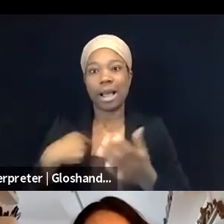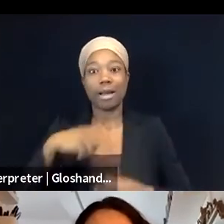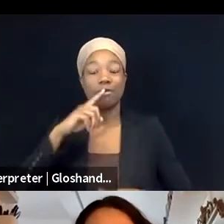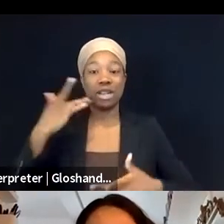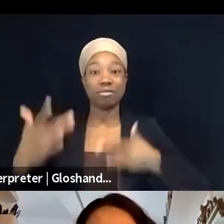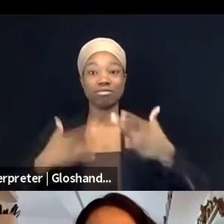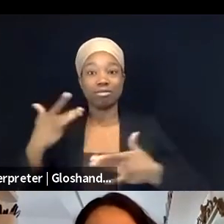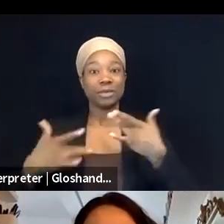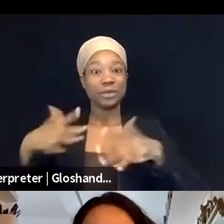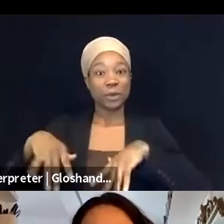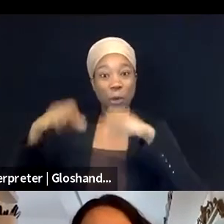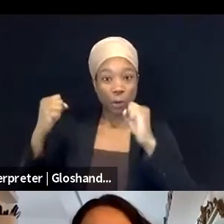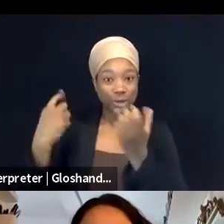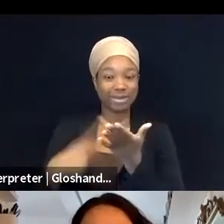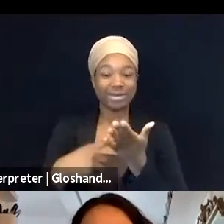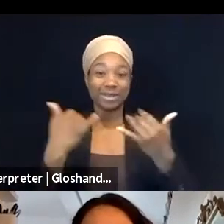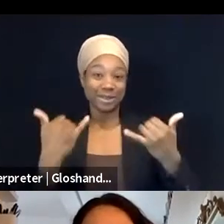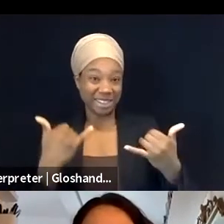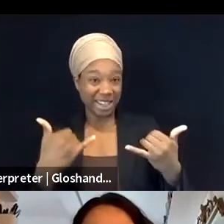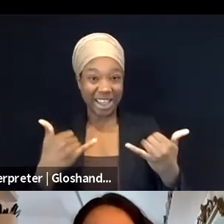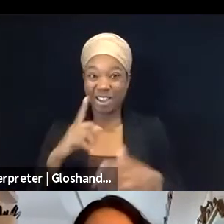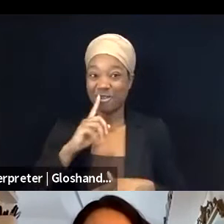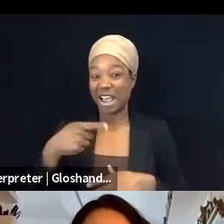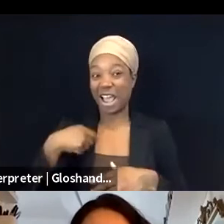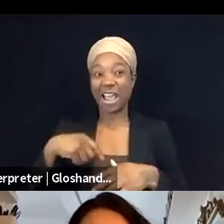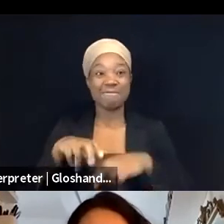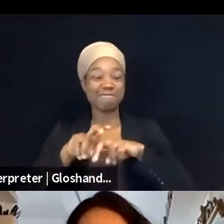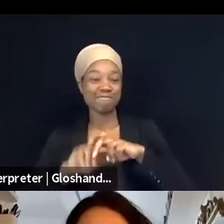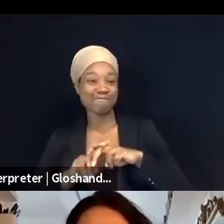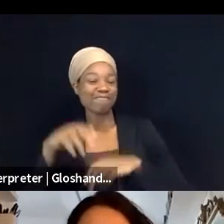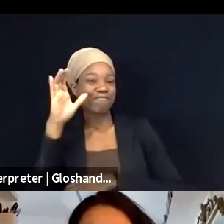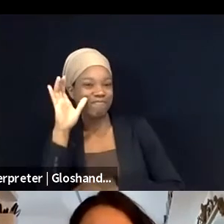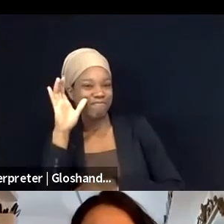and basically getting to sit back and learn from this incredible group of panelists.